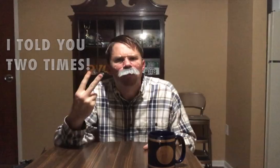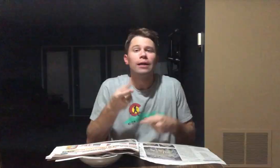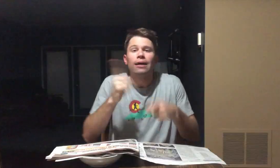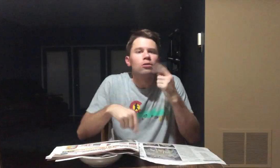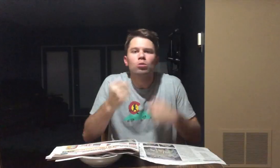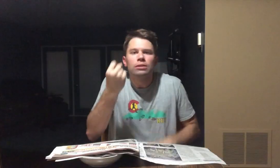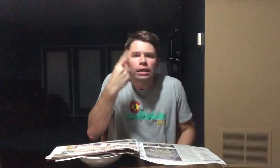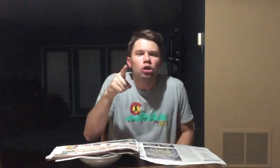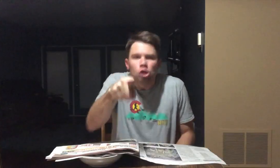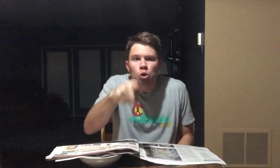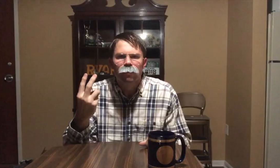I DON'T UNDERSTAND YOU.